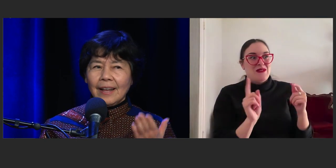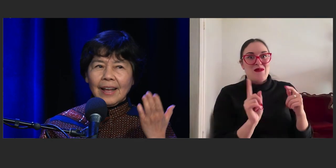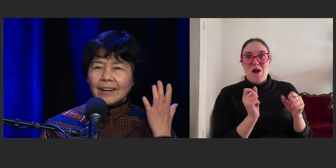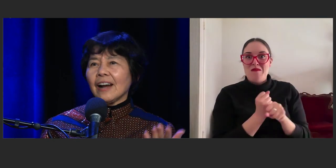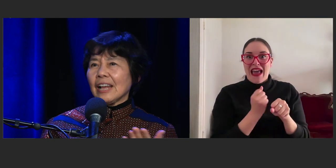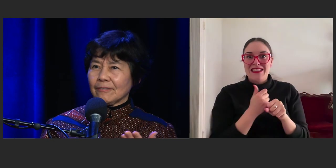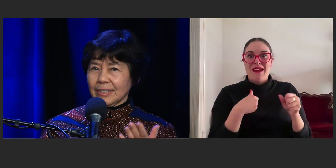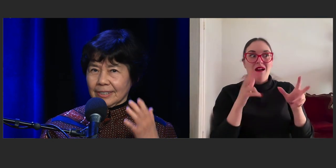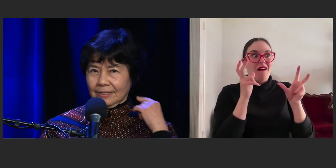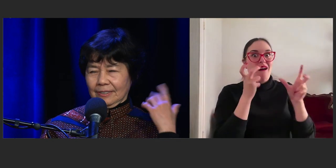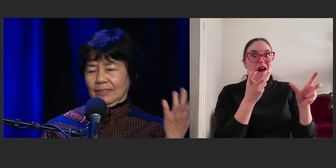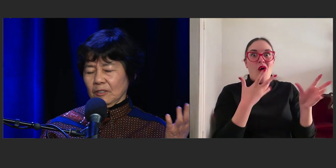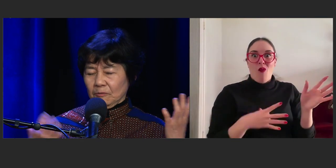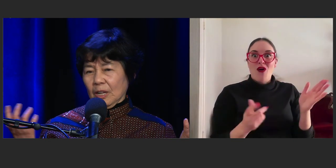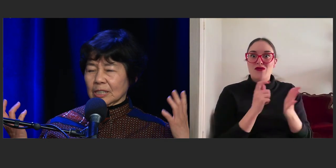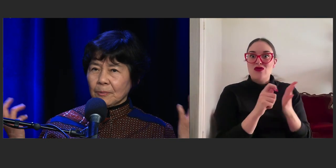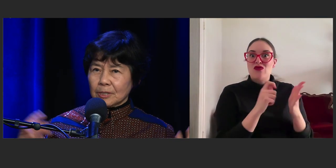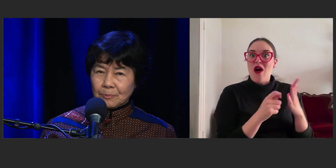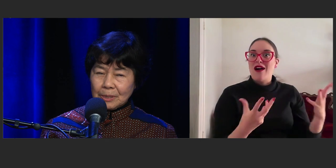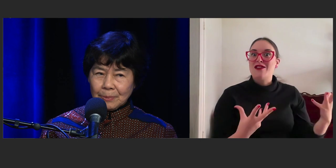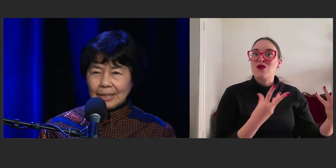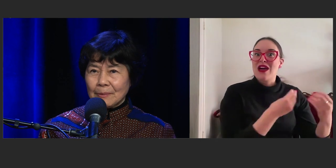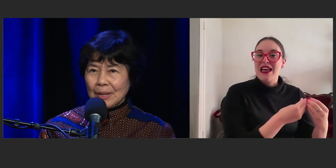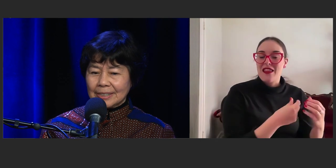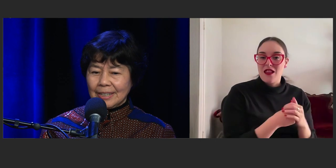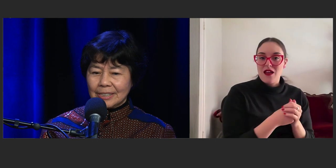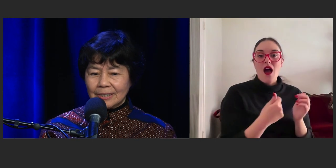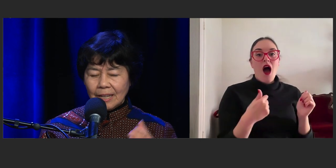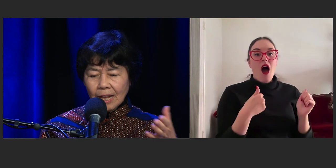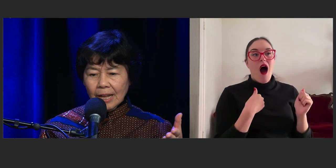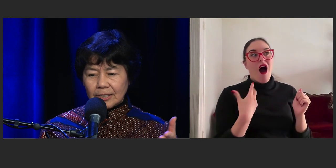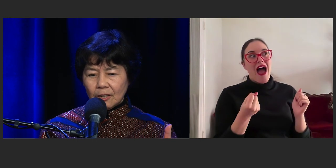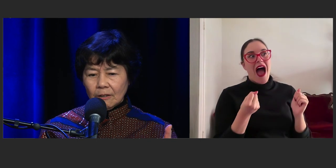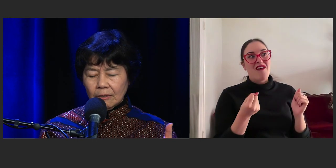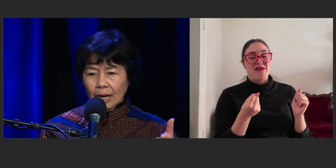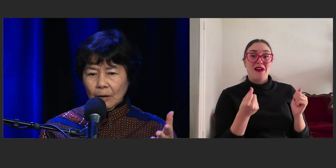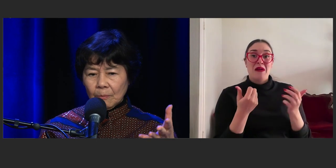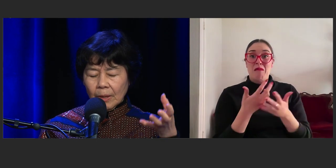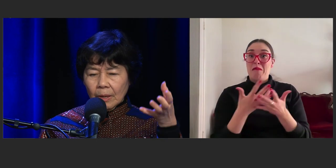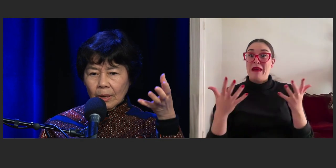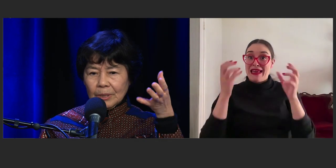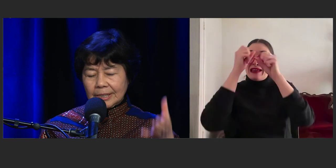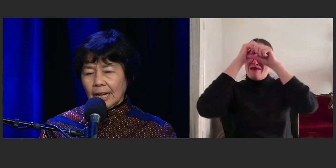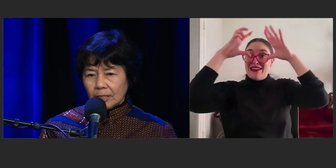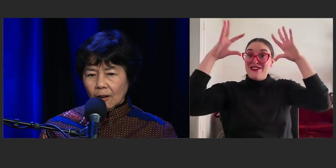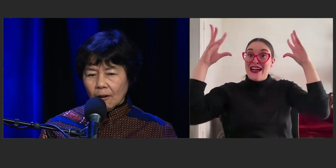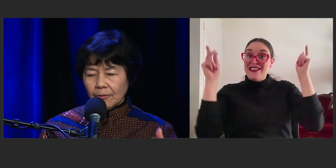And I have this, I suppose, pretty big imagination. And so we started off